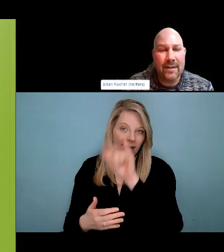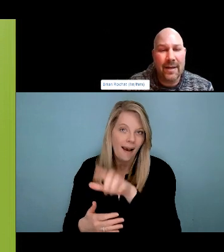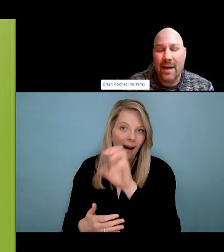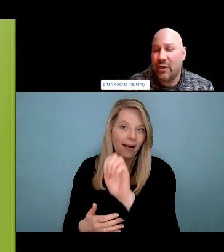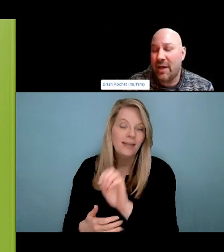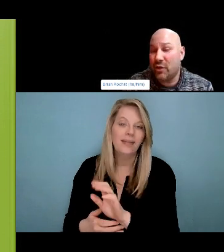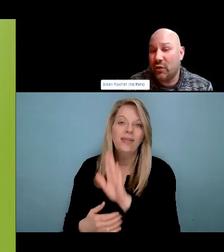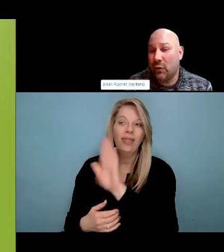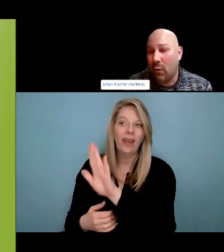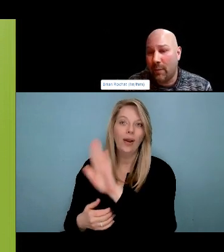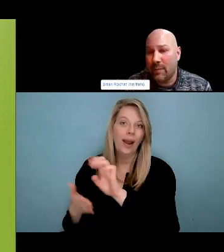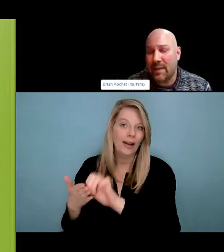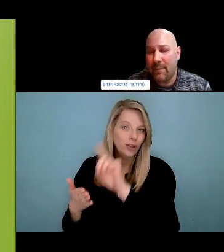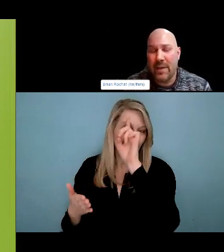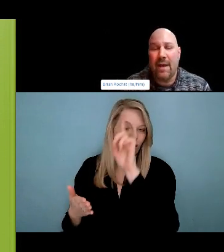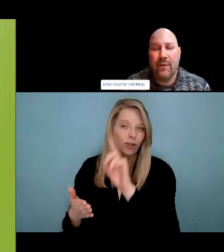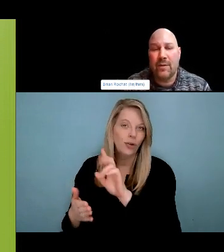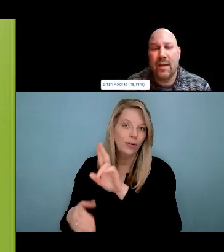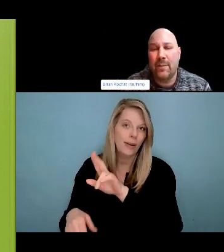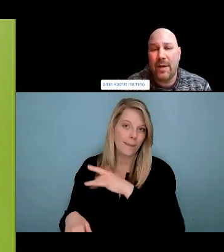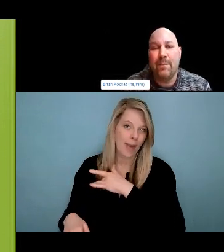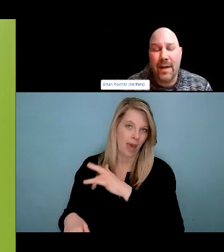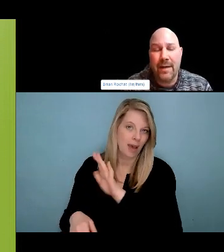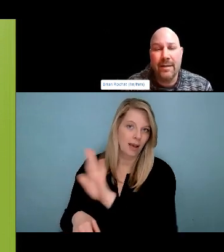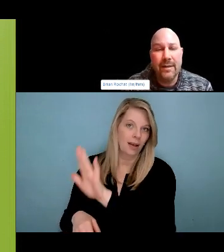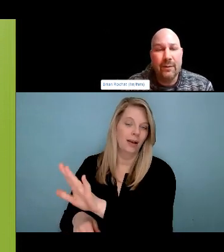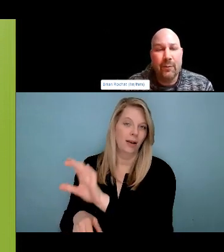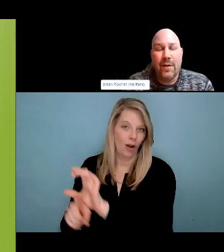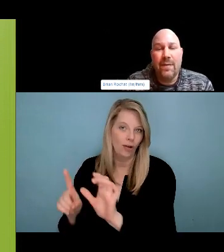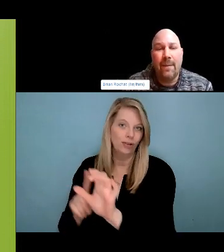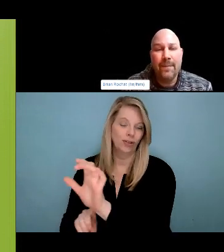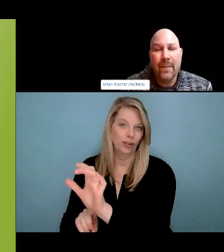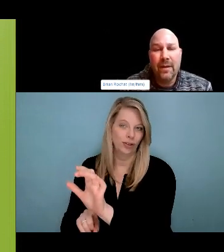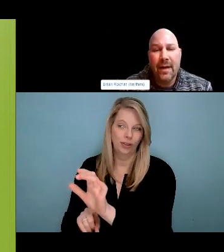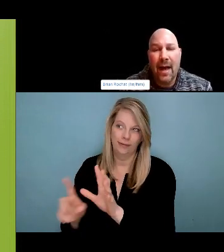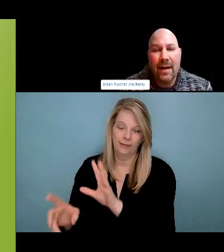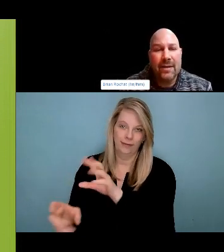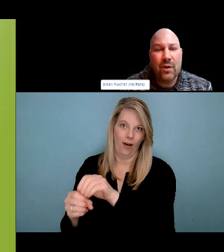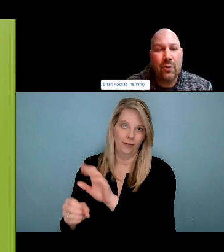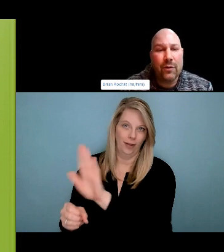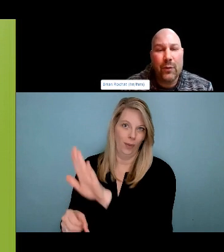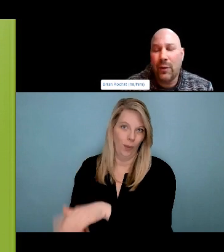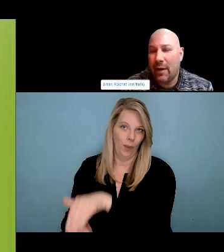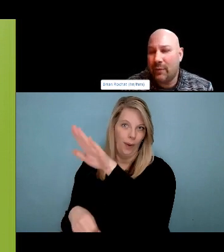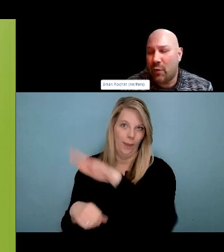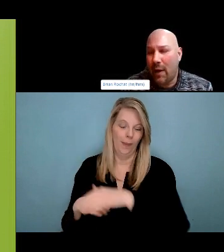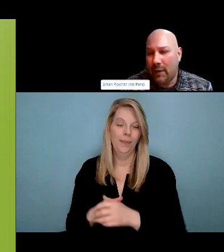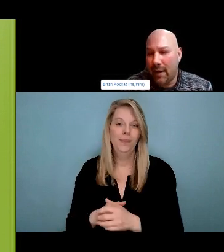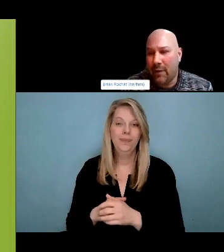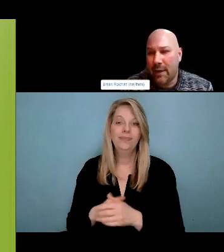And the reality is is that lots of people use substances. In fact, the research shows